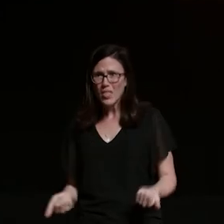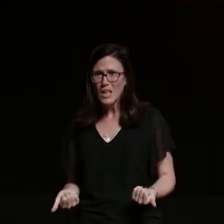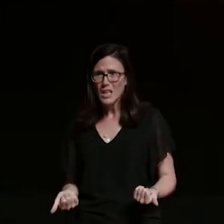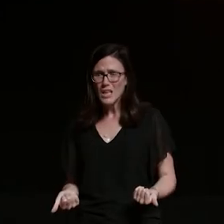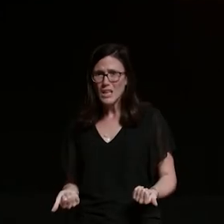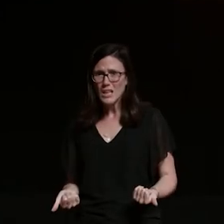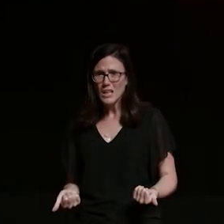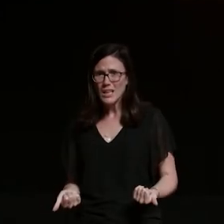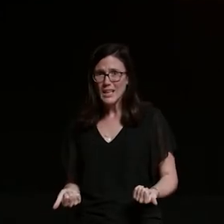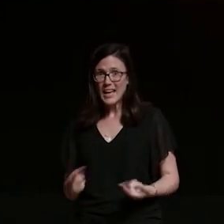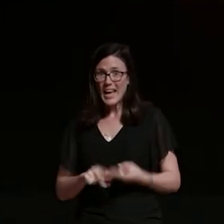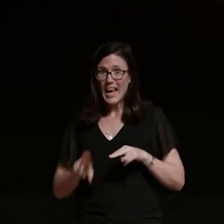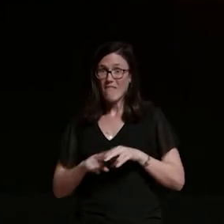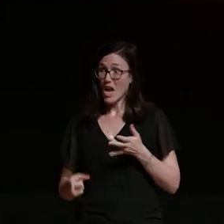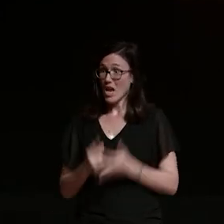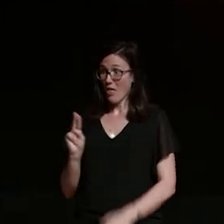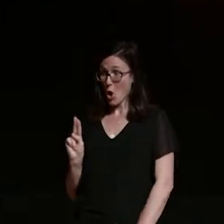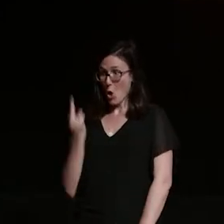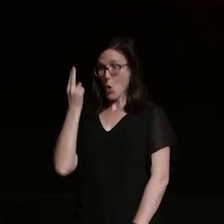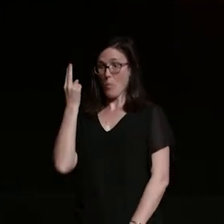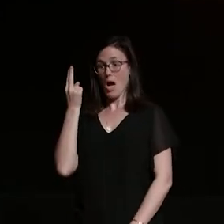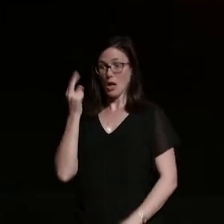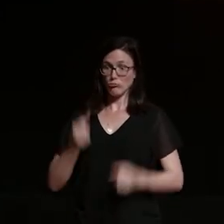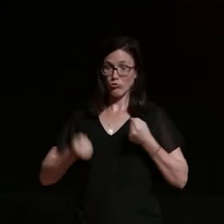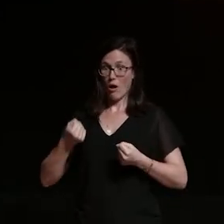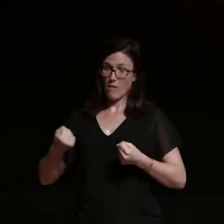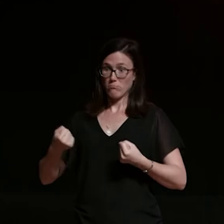get clipped by another uber driver who could potentially be my future husband